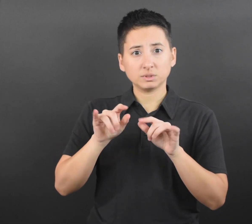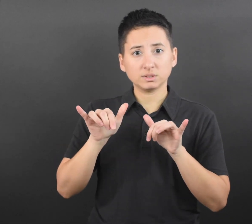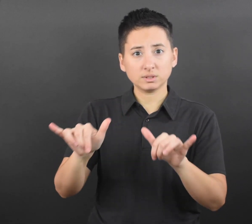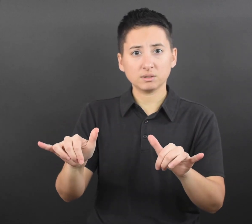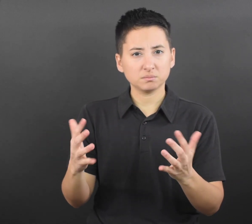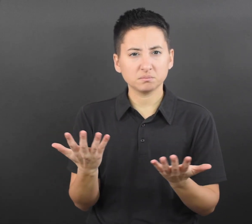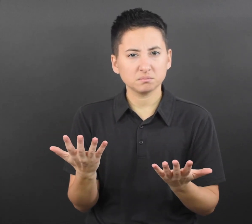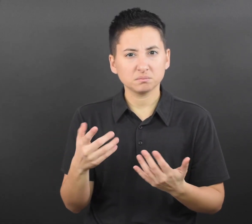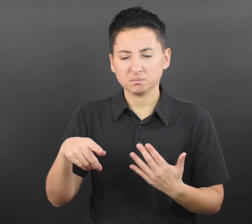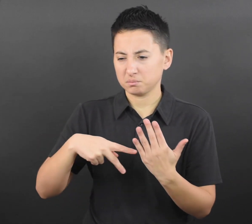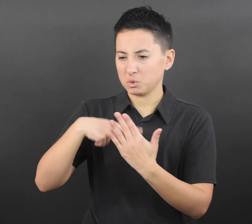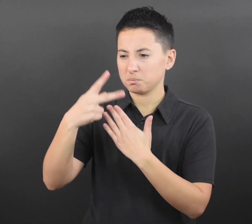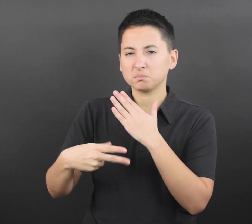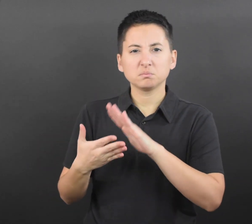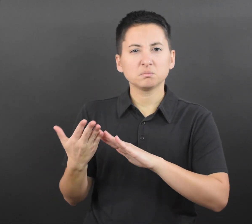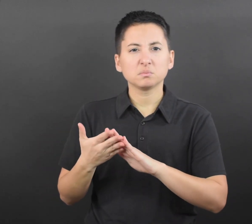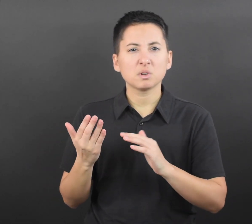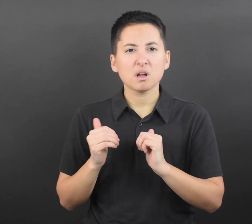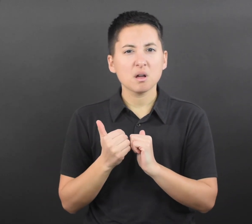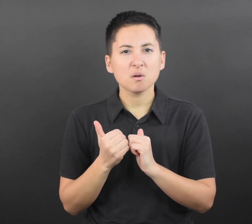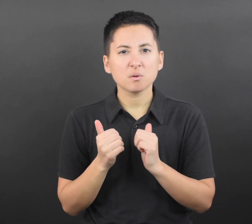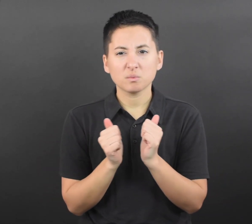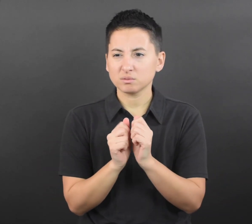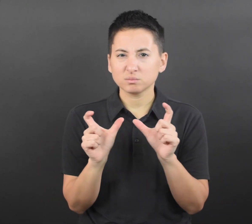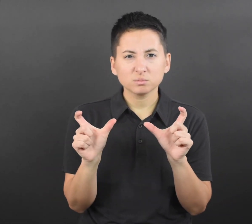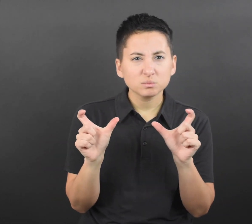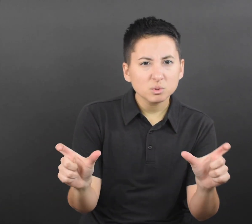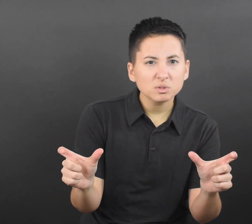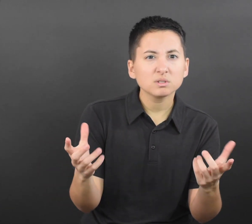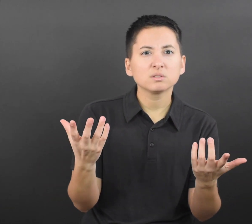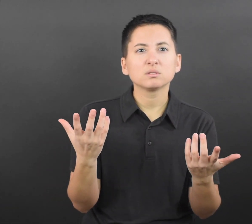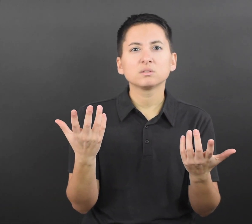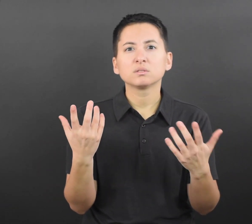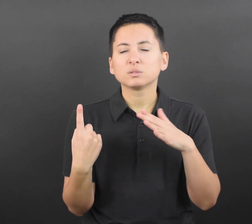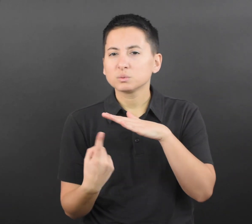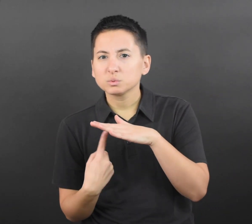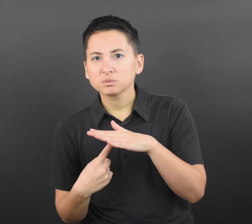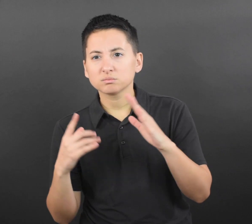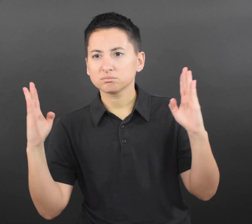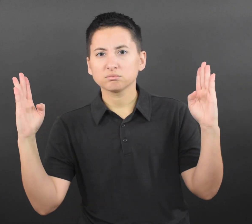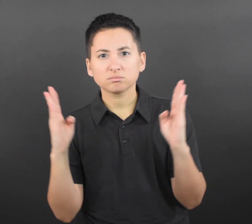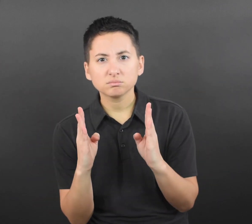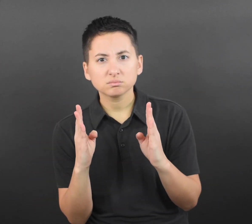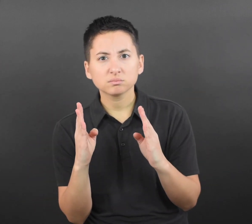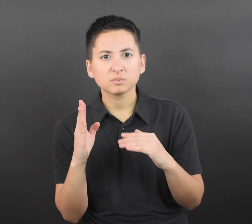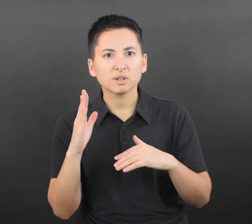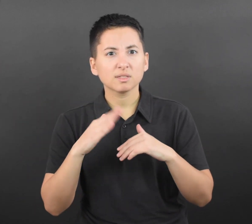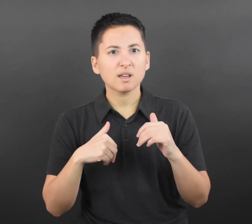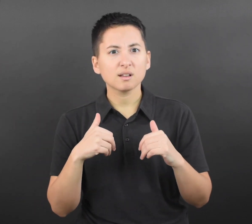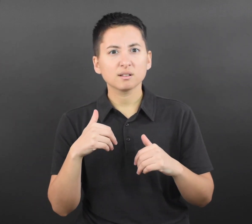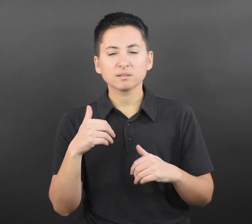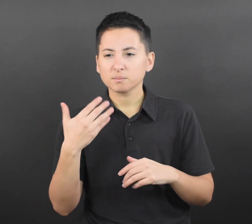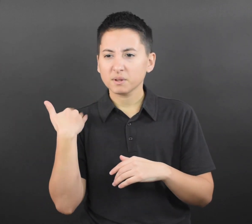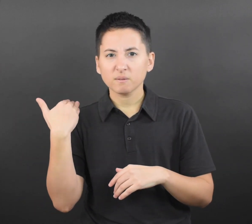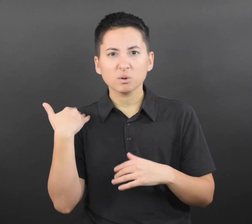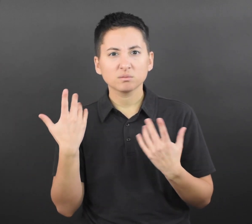How should “Test to Stay” be implemented in light of the updated shortened quarantine and isolation timeframe?